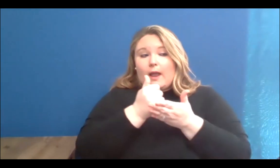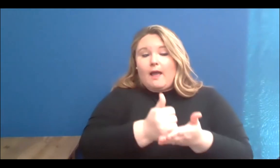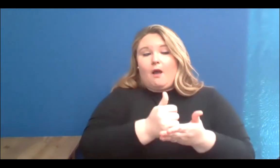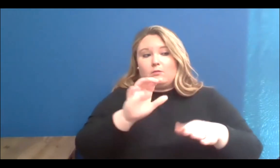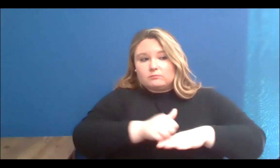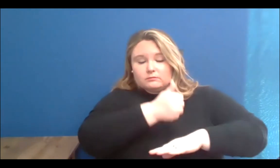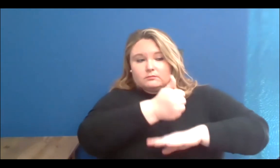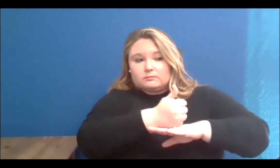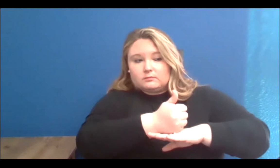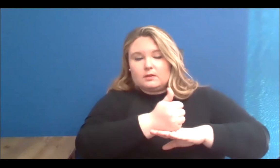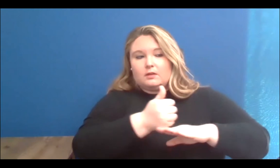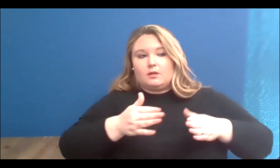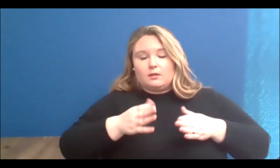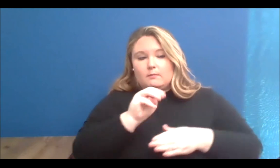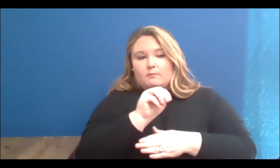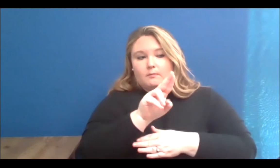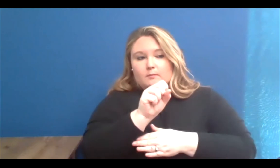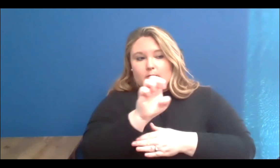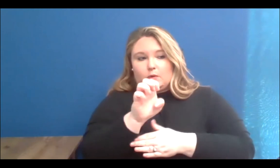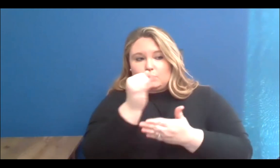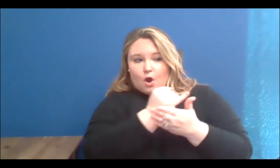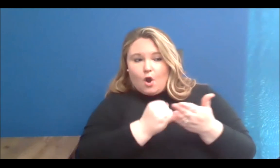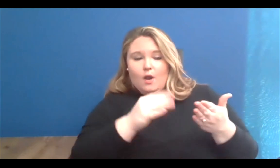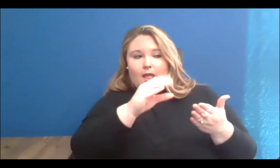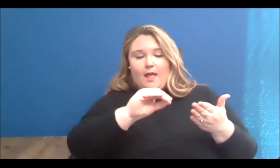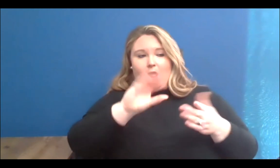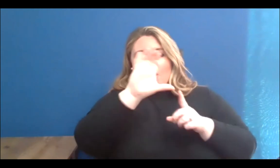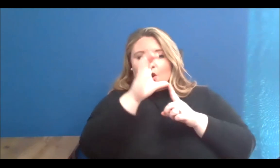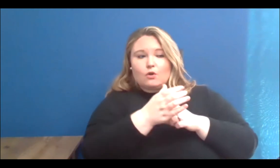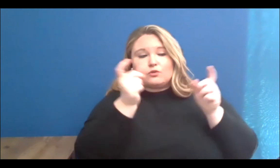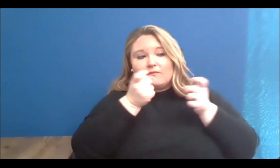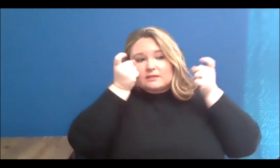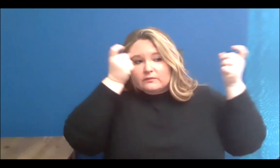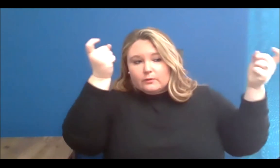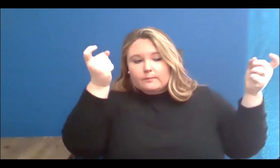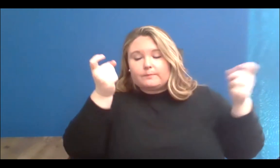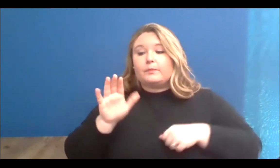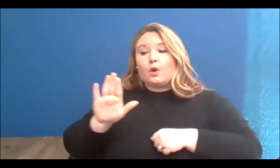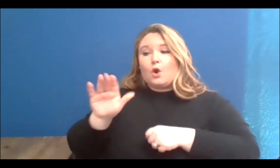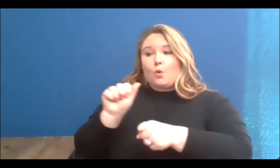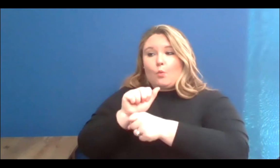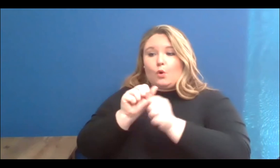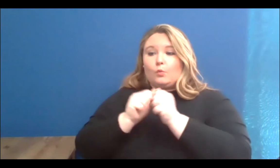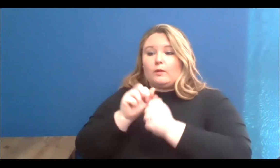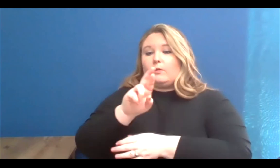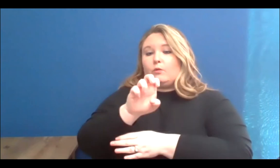and producer of Happening Multicultural Festival. Paola's work with refugee and newcomer communities has been greatly